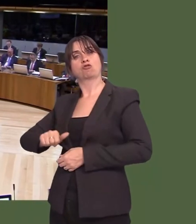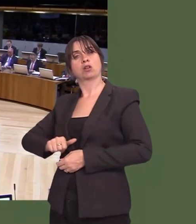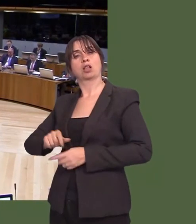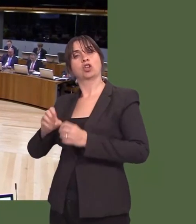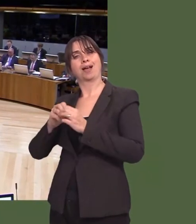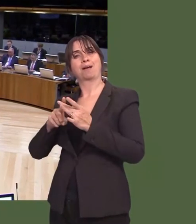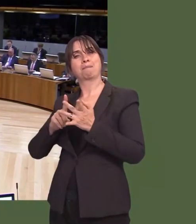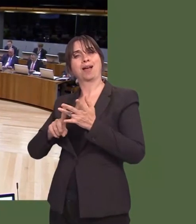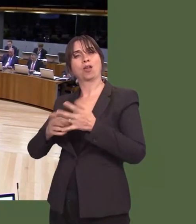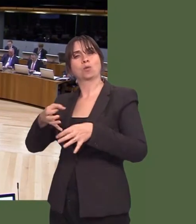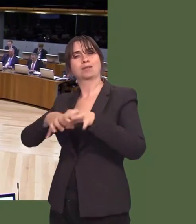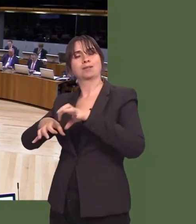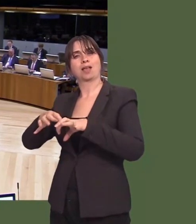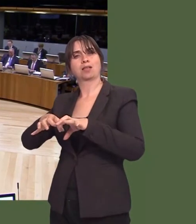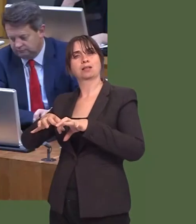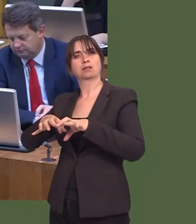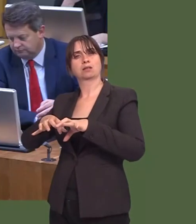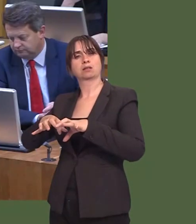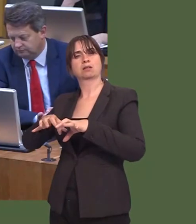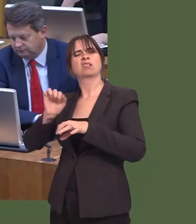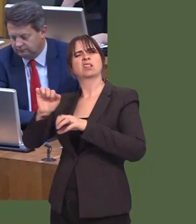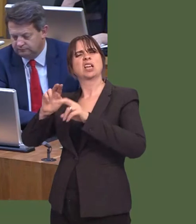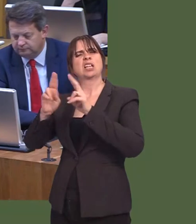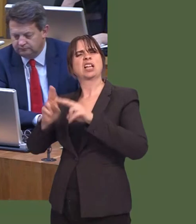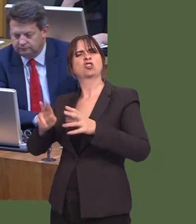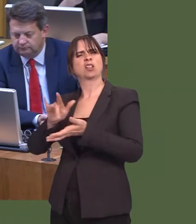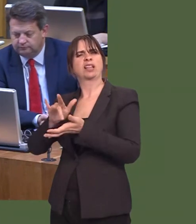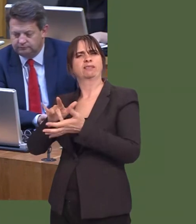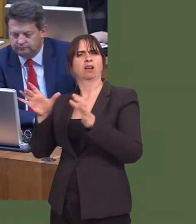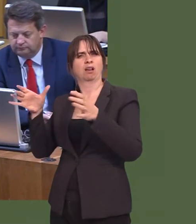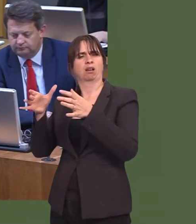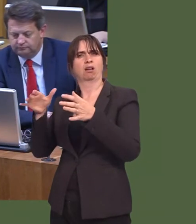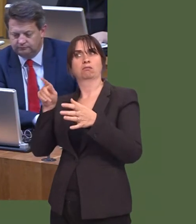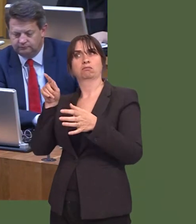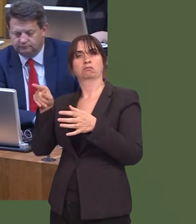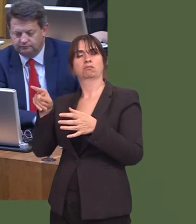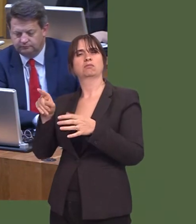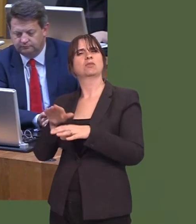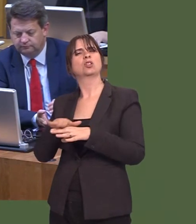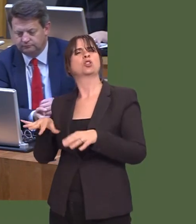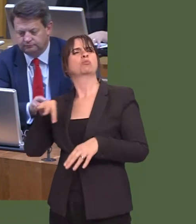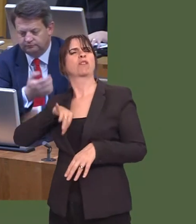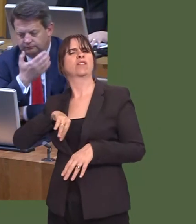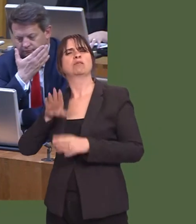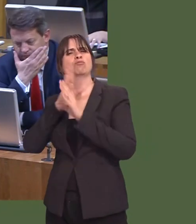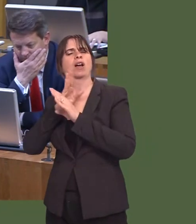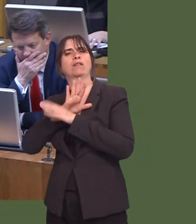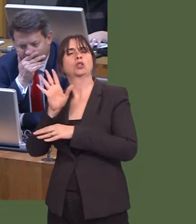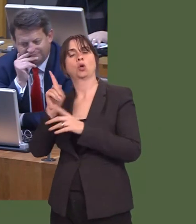gwneud y gwaith ymchwilóy gwaith gwyddonolóar hyn o bryd, ar ran y bwrdd prosiect hwnnw.